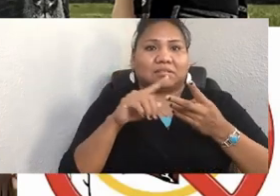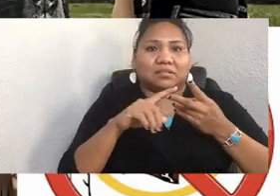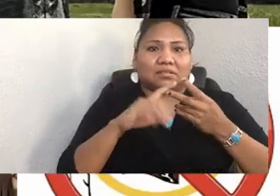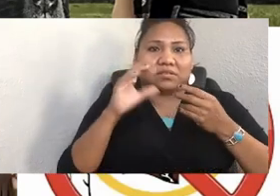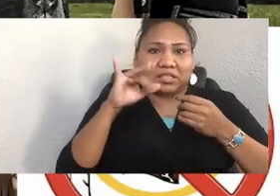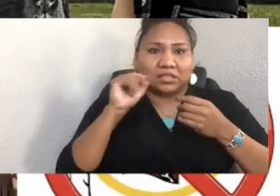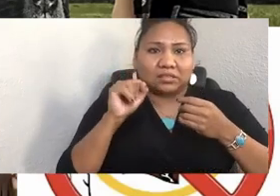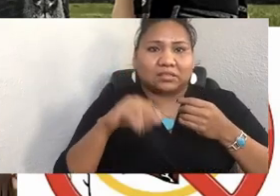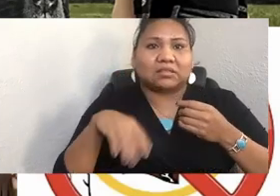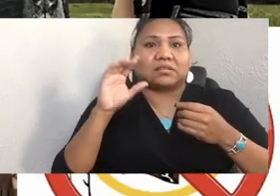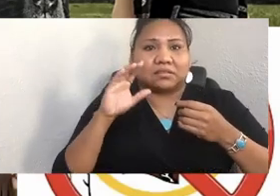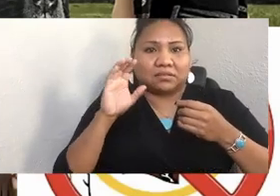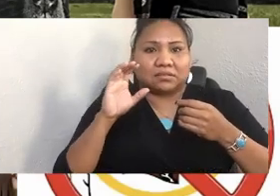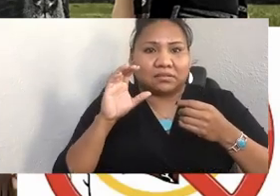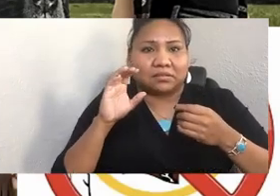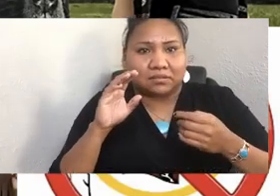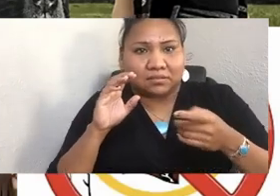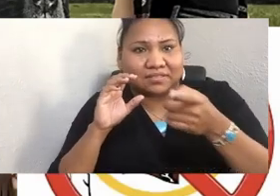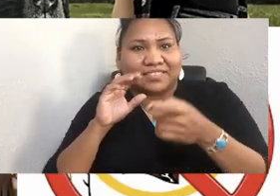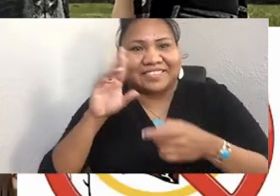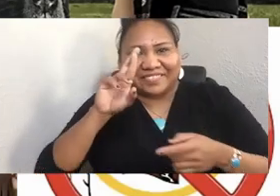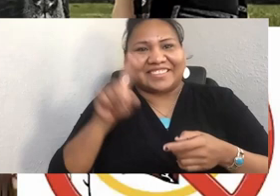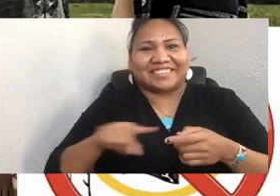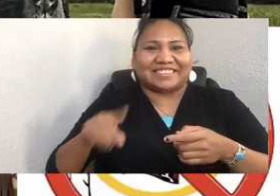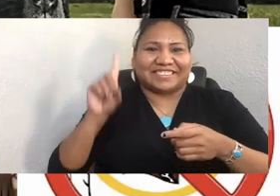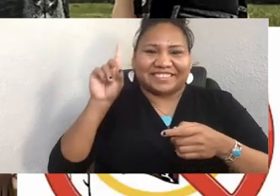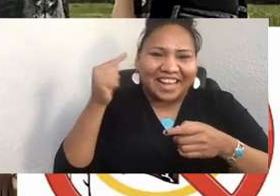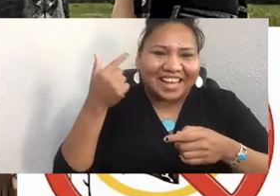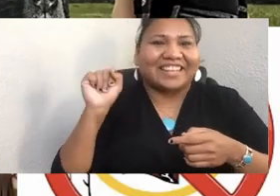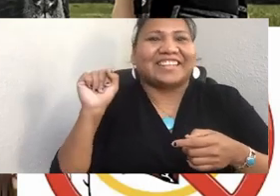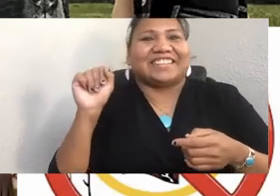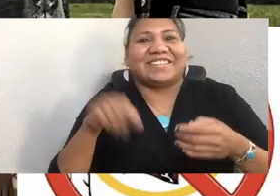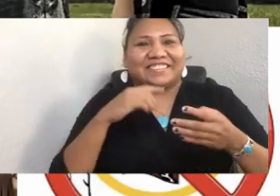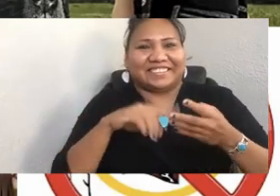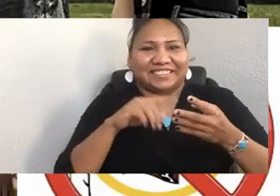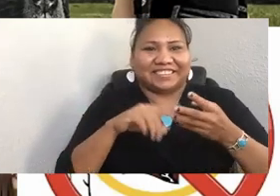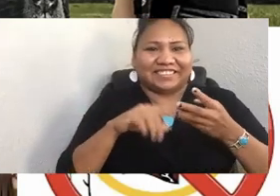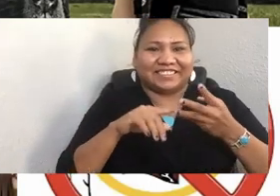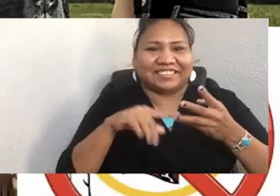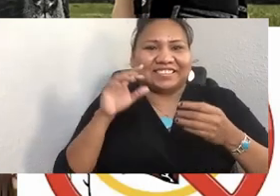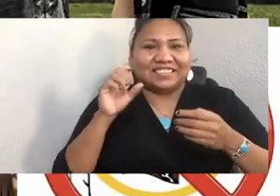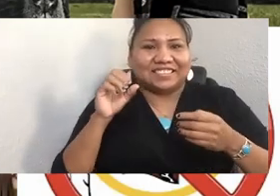in Rutherford Falls are opening the doors for more and, more importantly, better representation